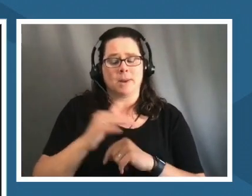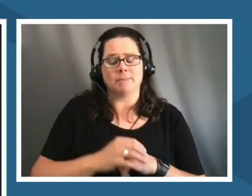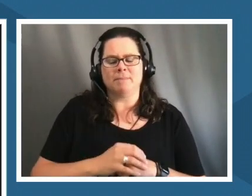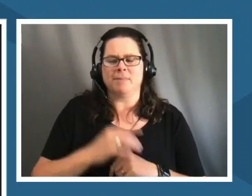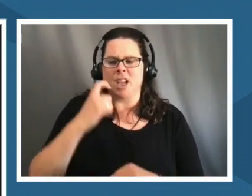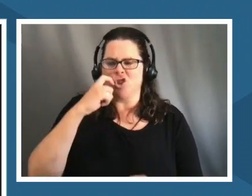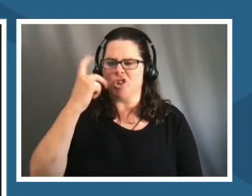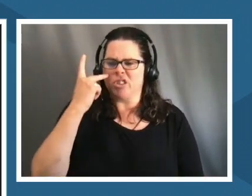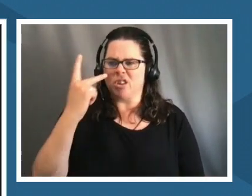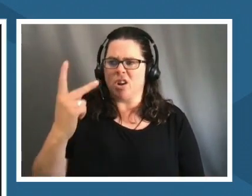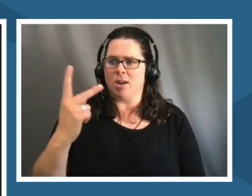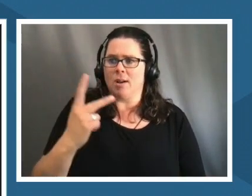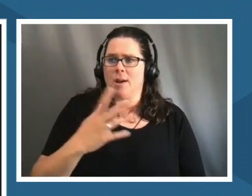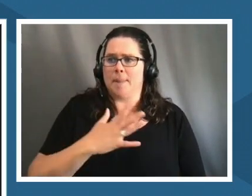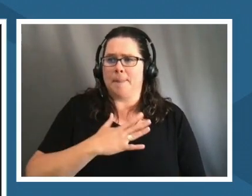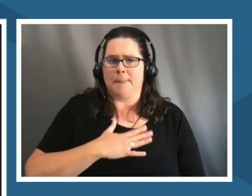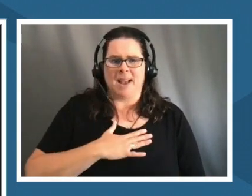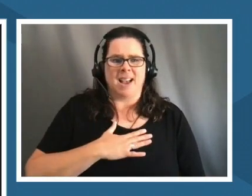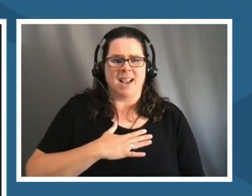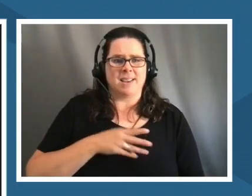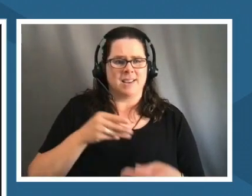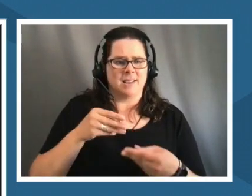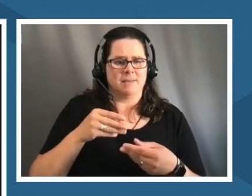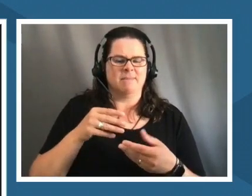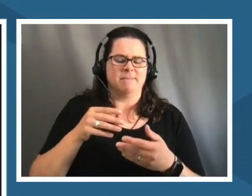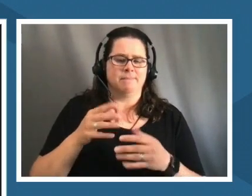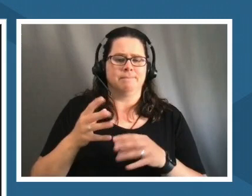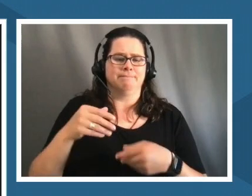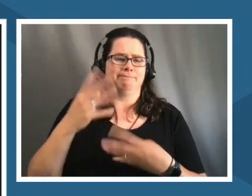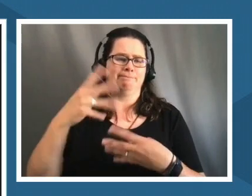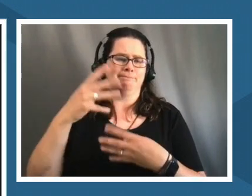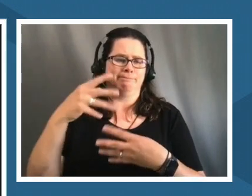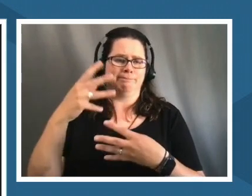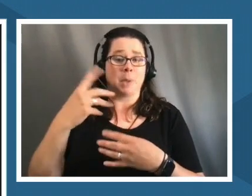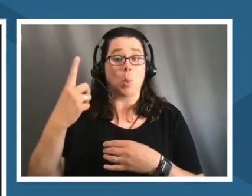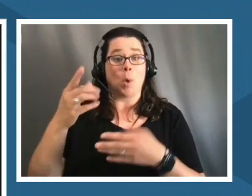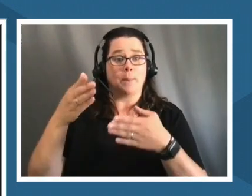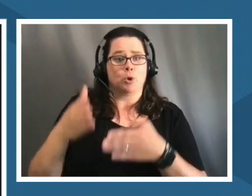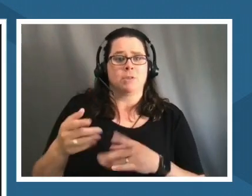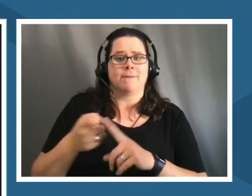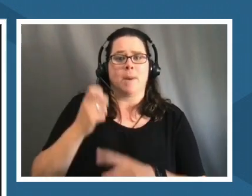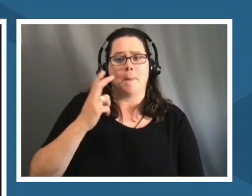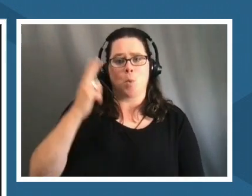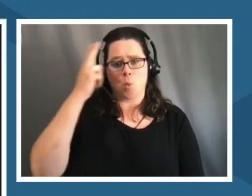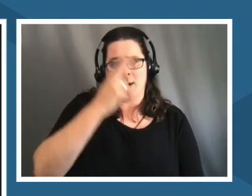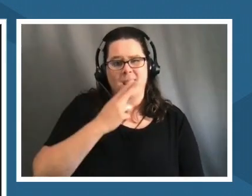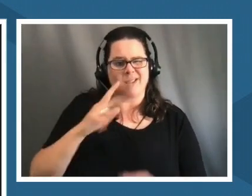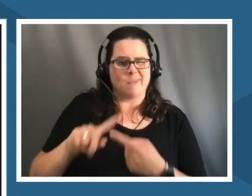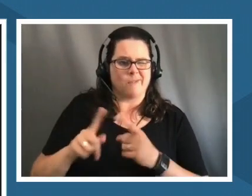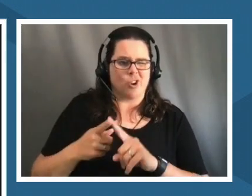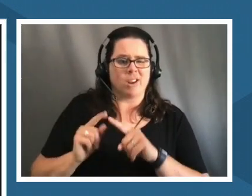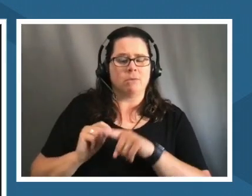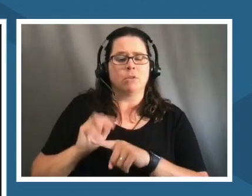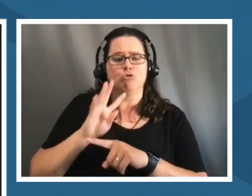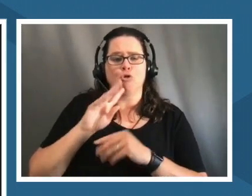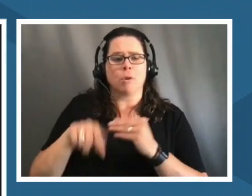my feed one of my friends who is from hawaii talking about